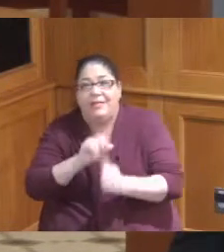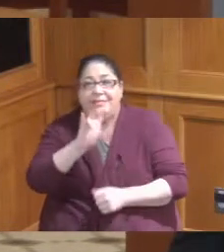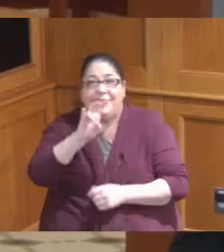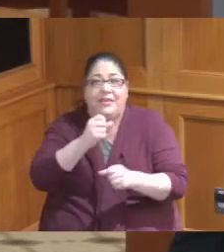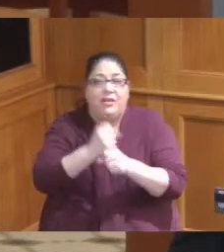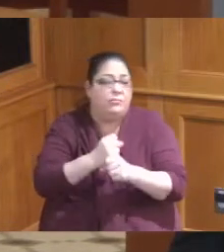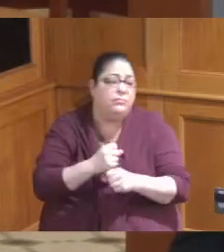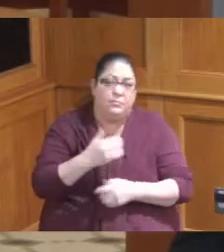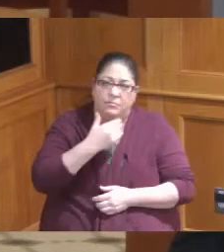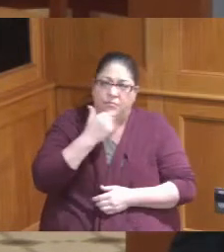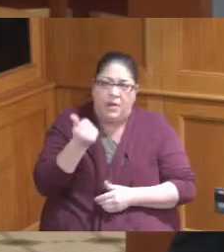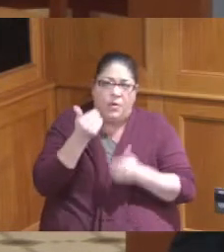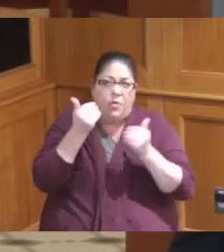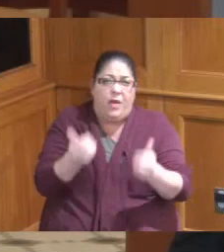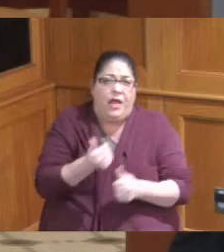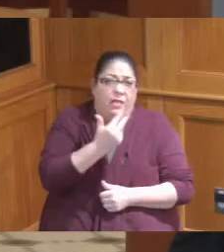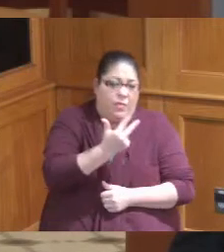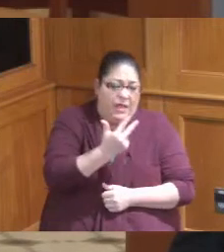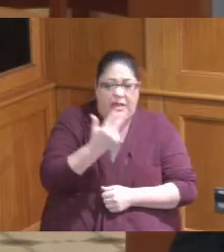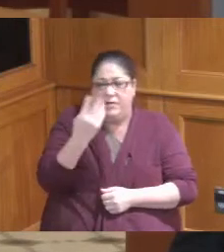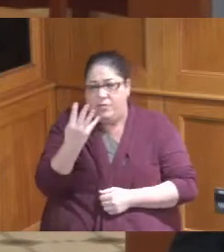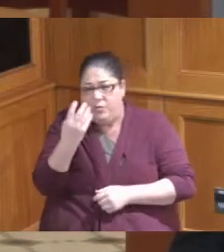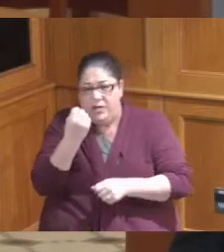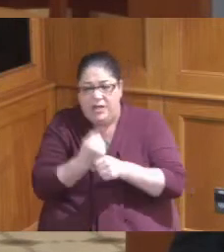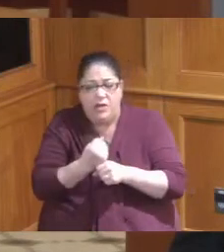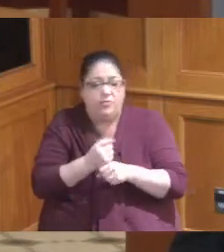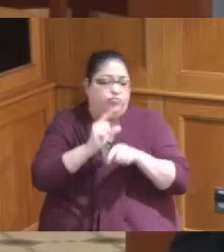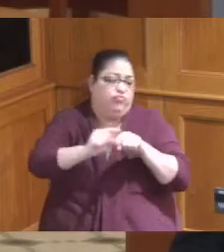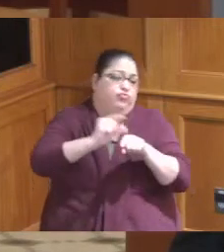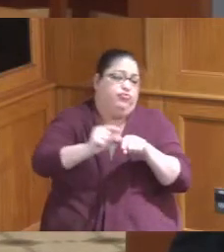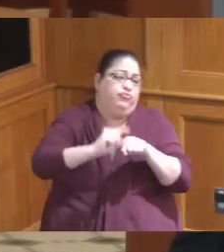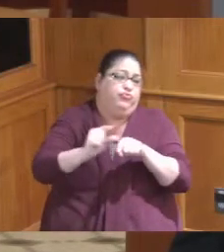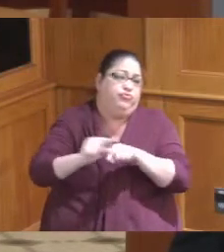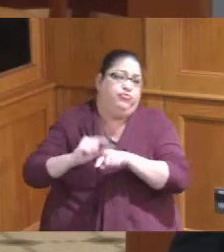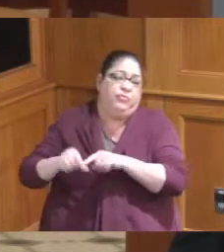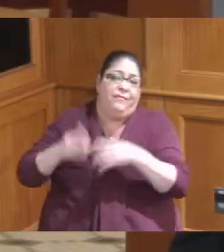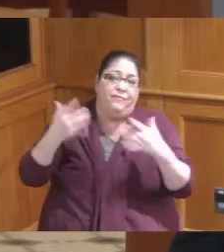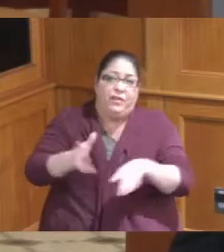the next three to four years have all that money out so we make meet the deadline and also meet